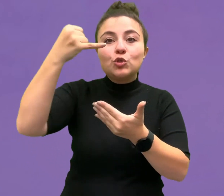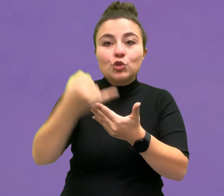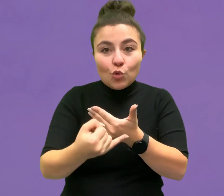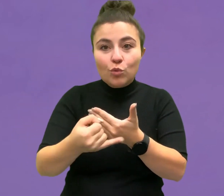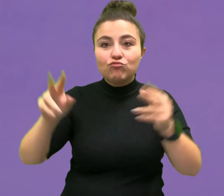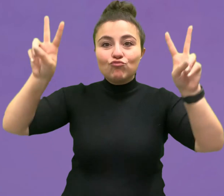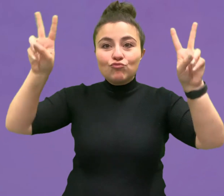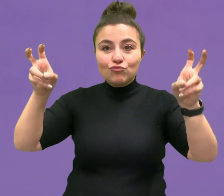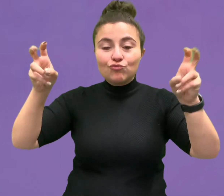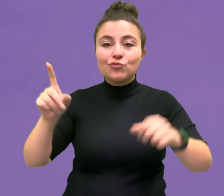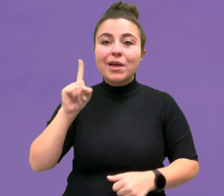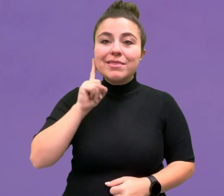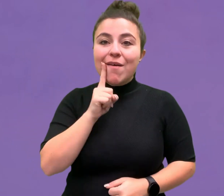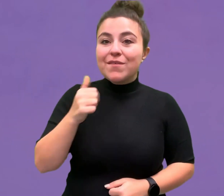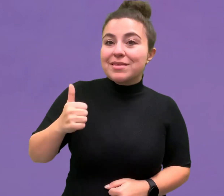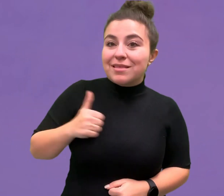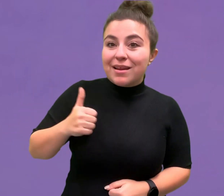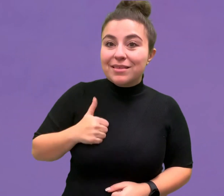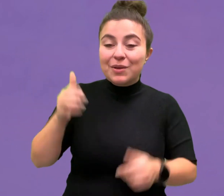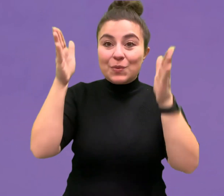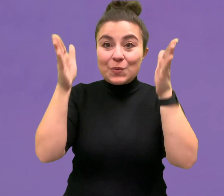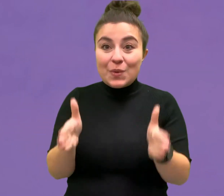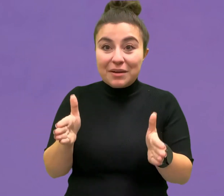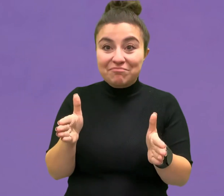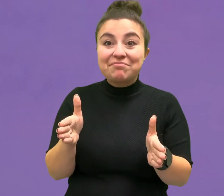''Deaf Can-adians''.